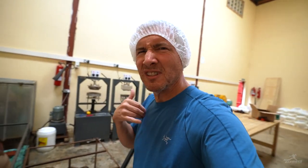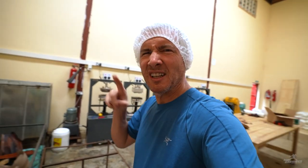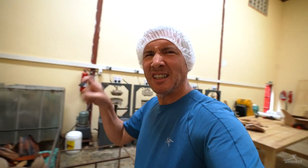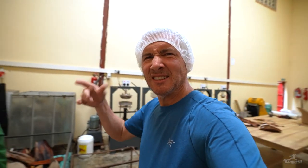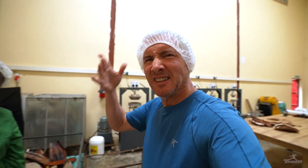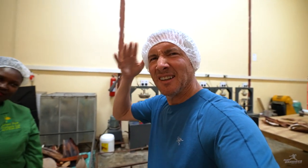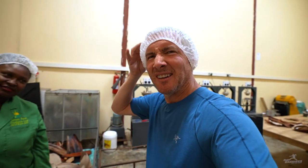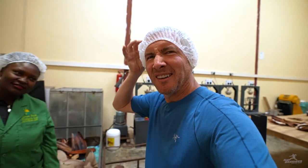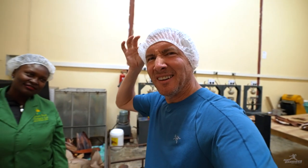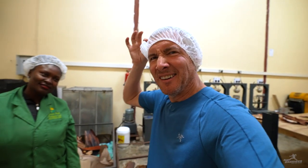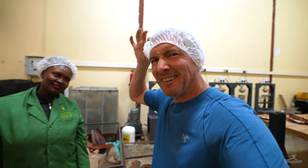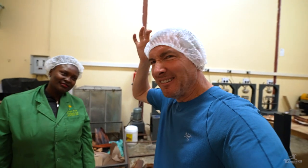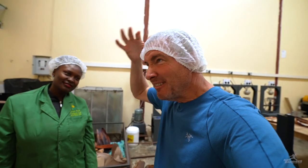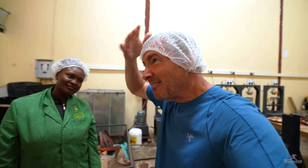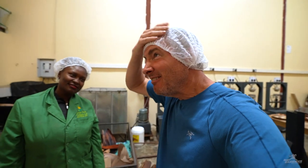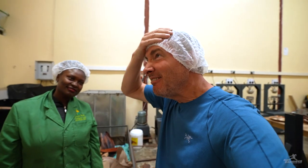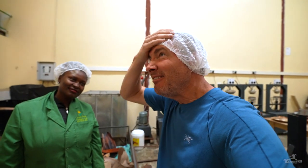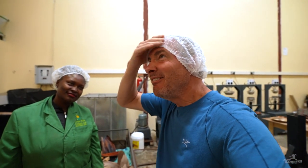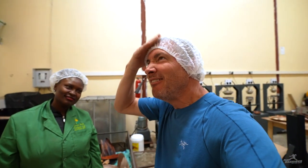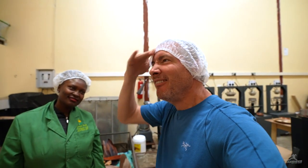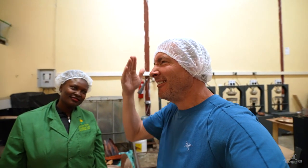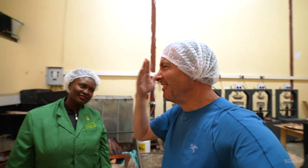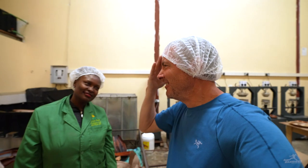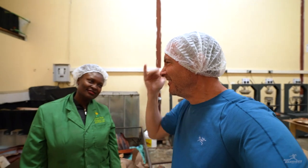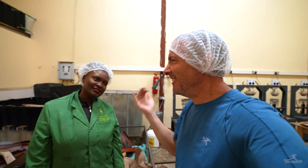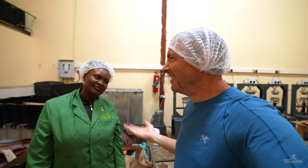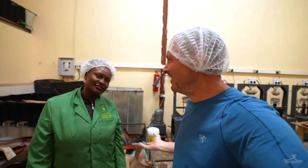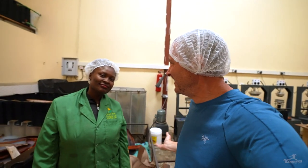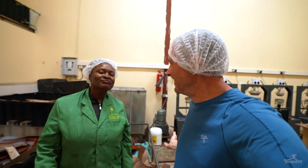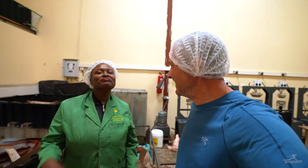I asked Caroline why we have to wear these hair nets?